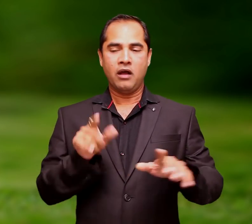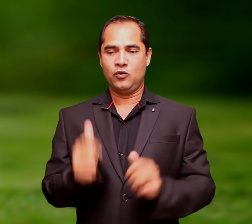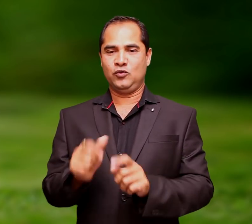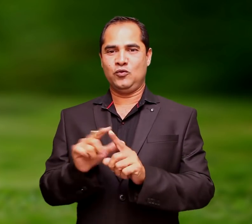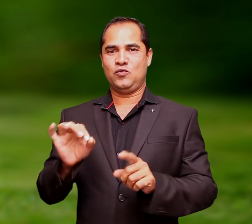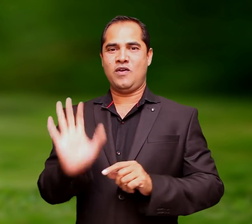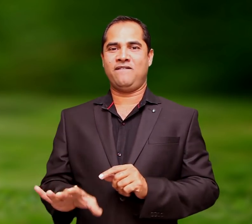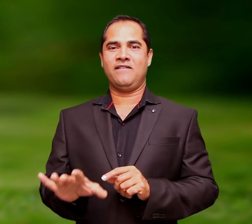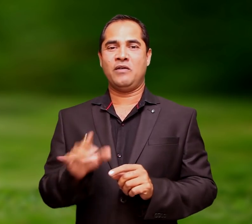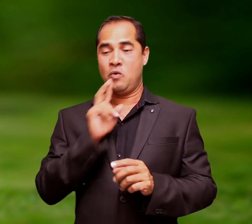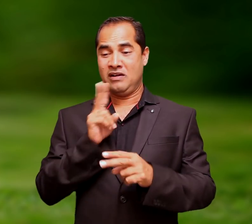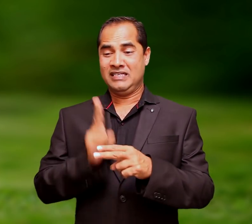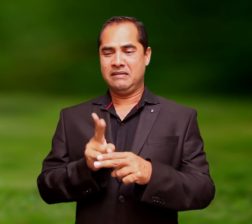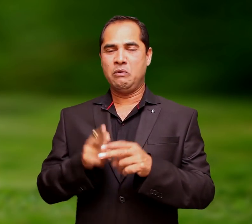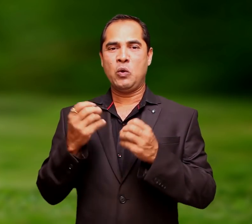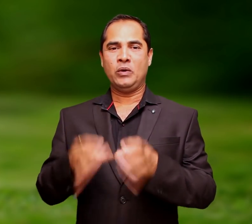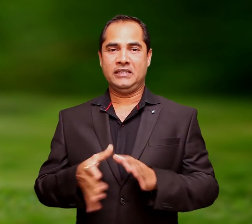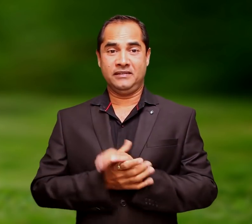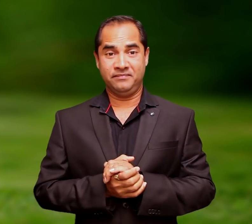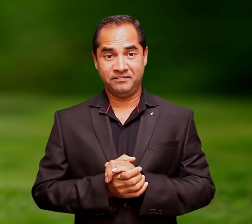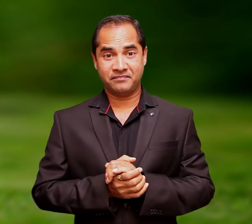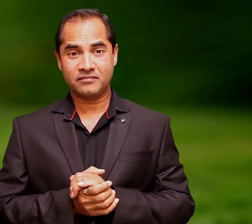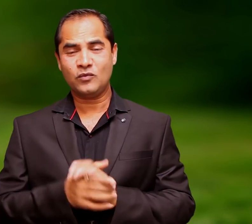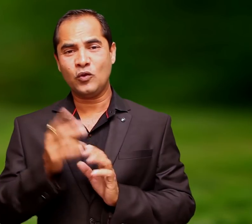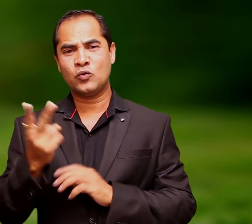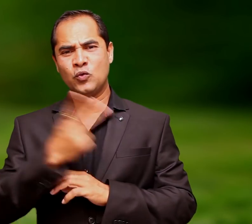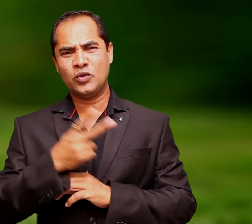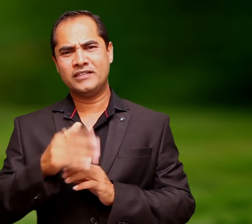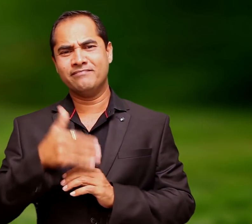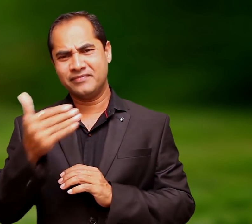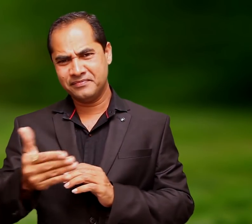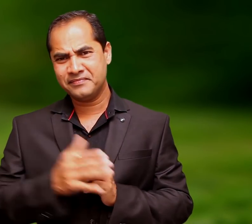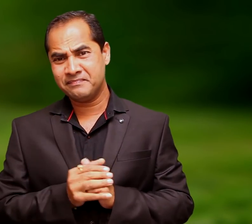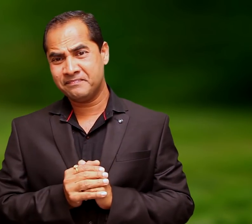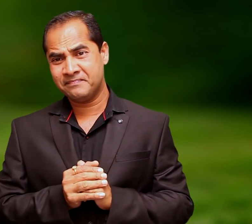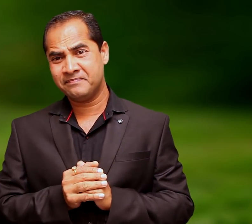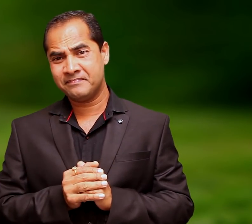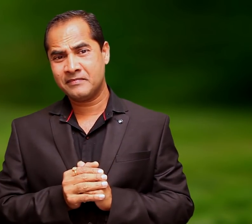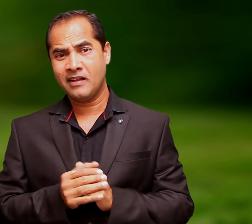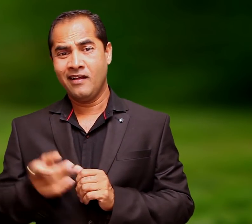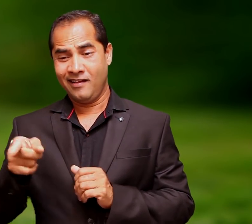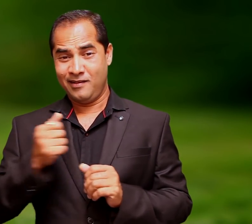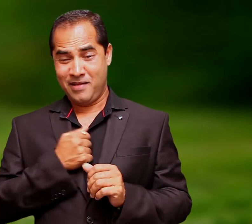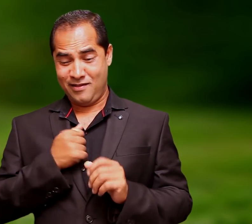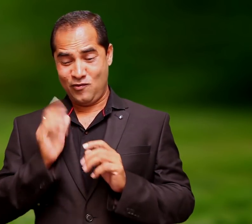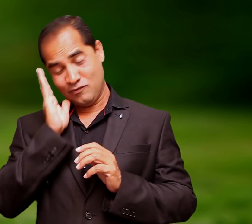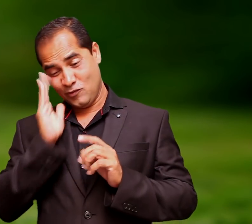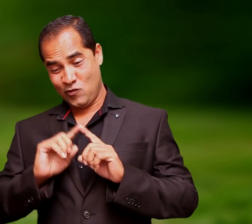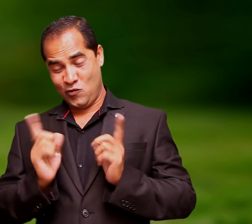when static, it is wasted. Two days later,